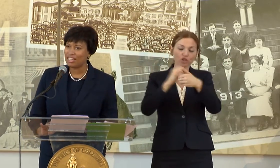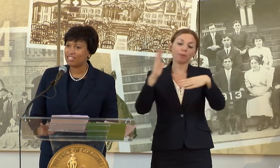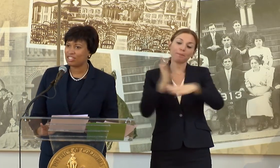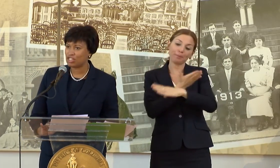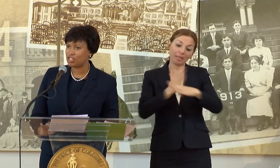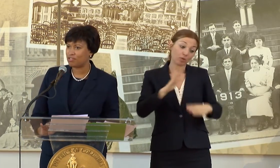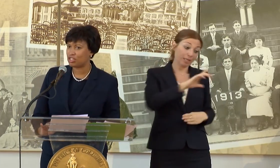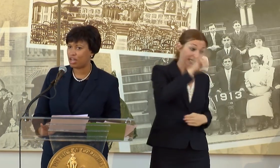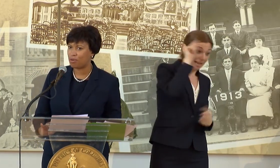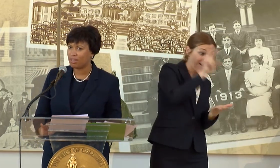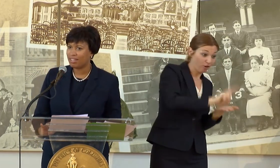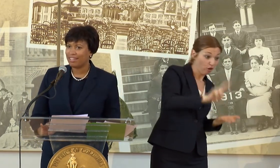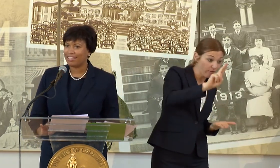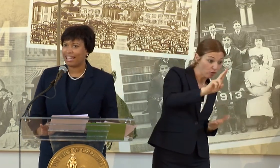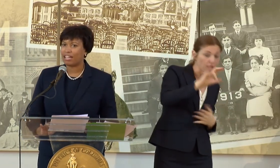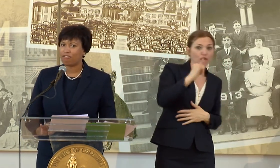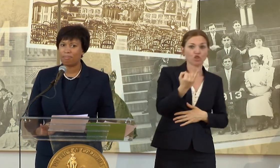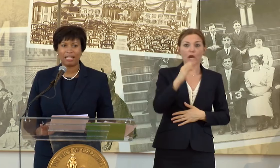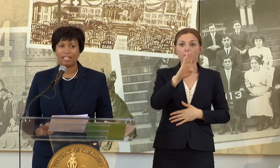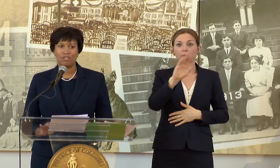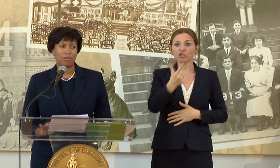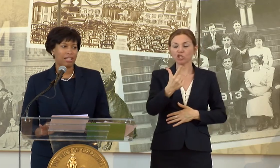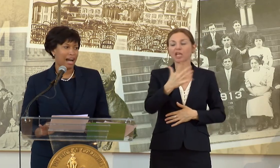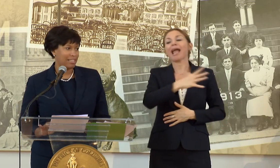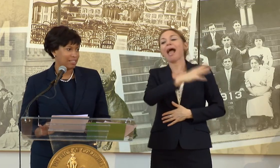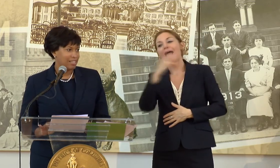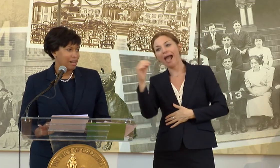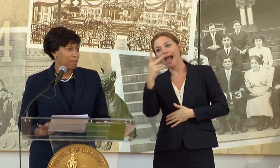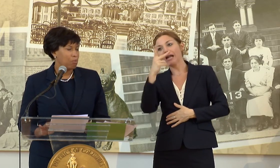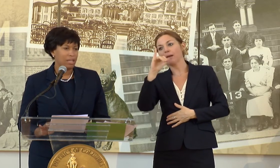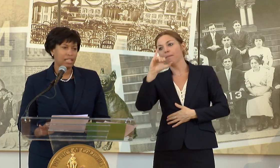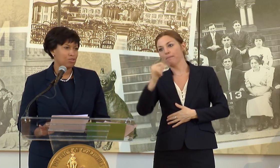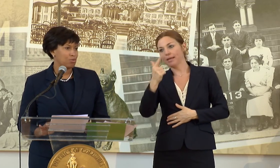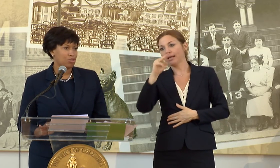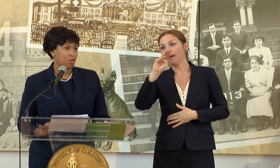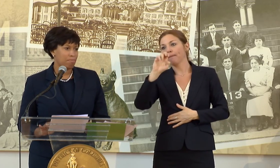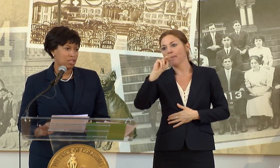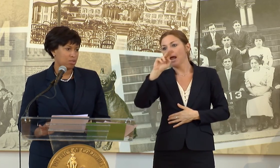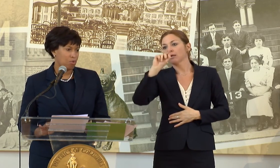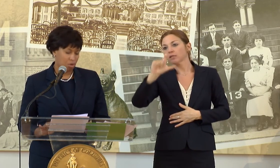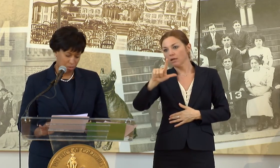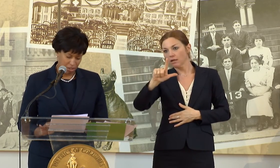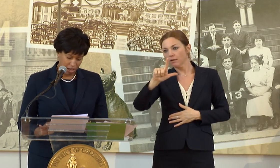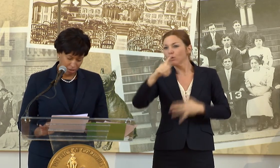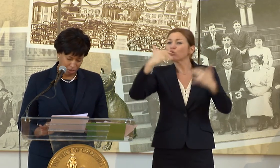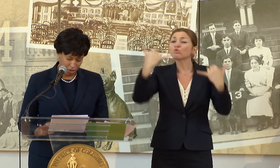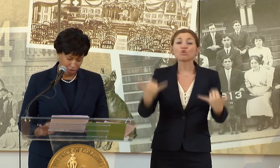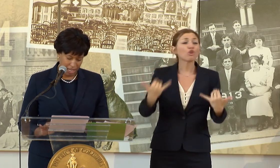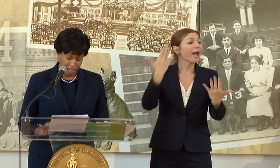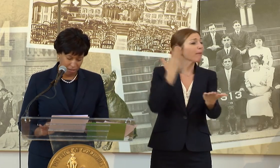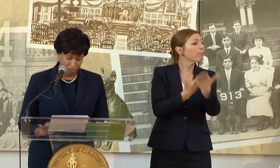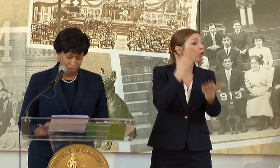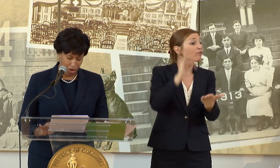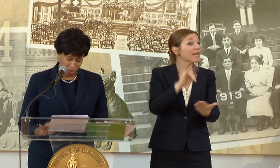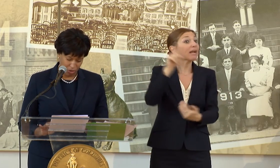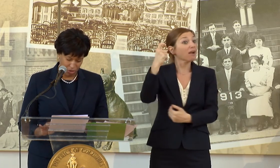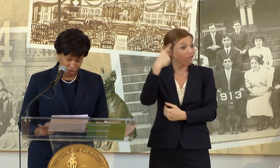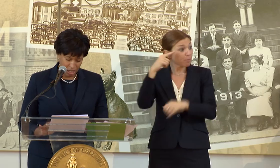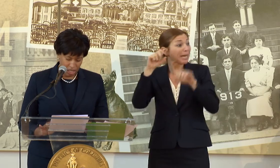THESE INITIATIVES SHOW THAT GOVERNMENT CAN DO A LOT, BUT WE CAN DO SO MUCH MORE WITH OTHER CREATIVE PARTNERS.